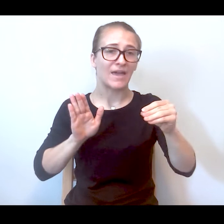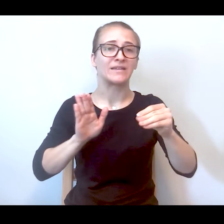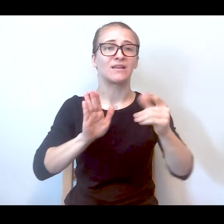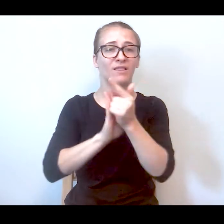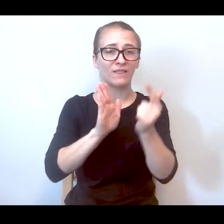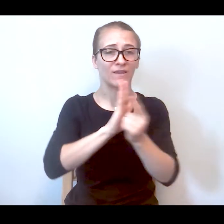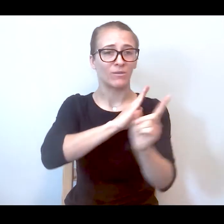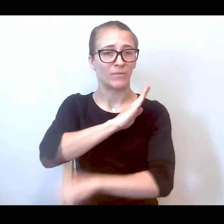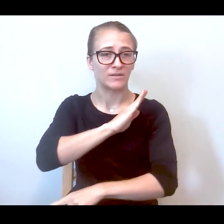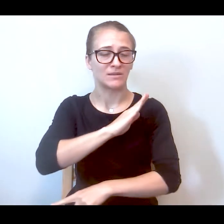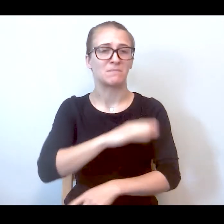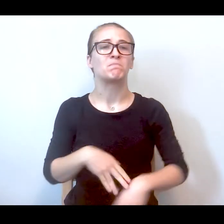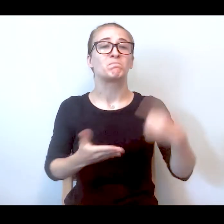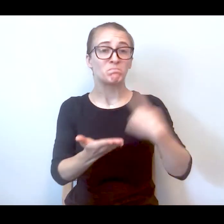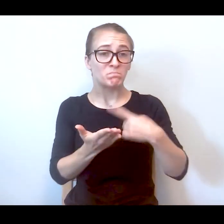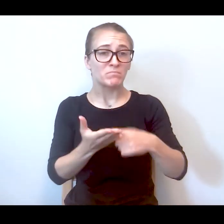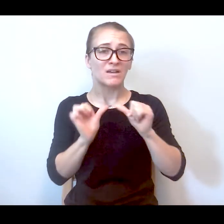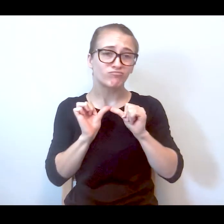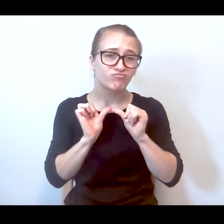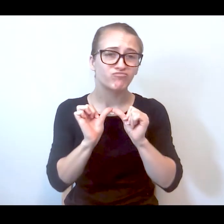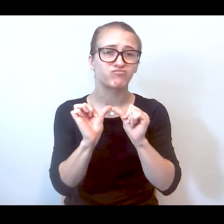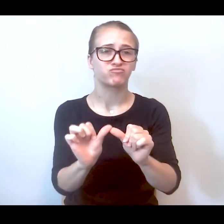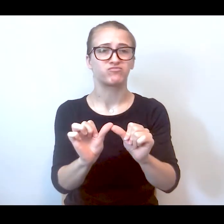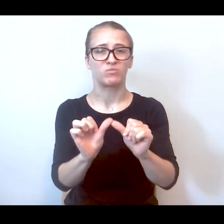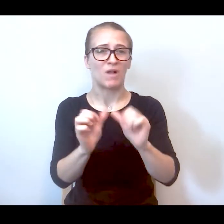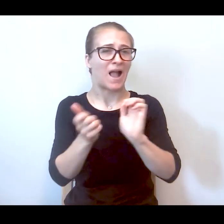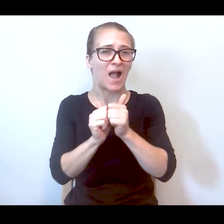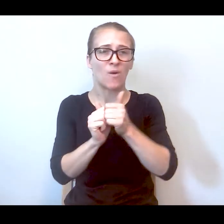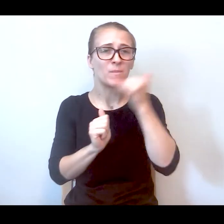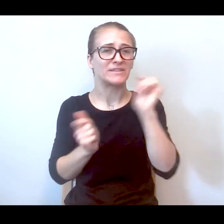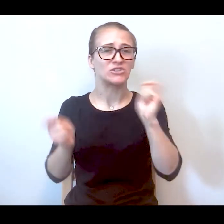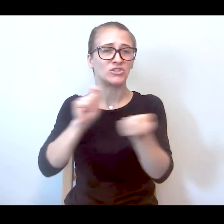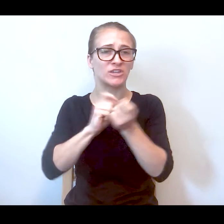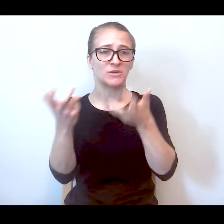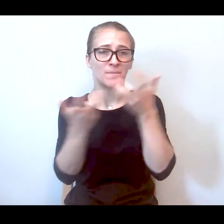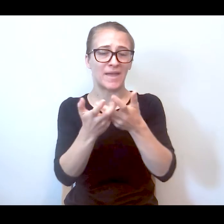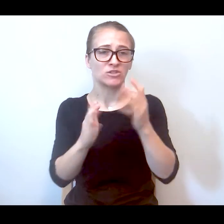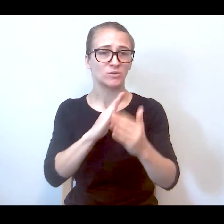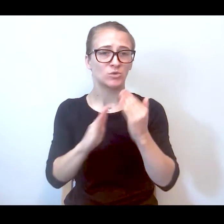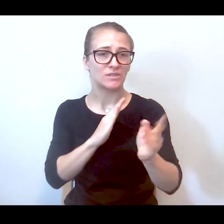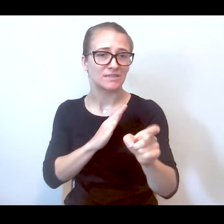time for change but the debate continues regarding the best change for each community. That's what